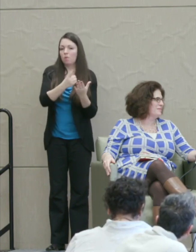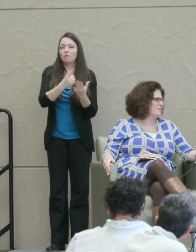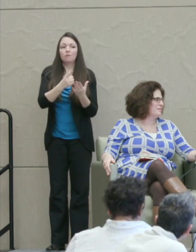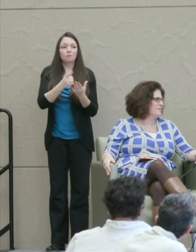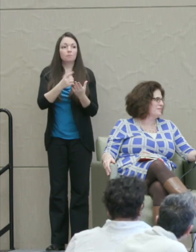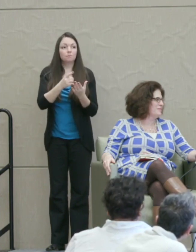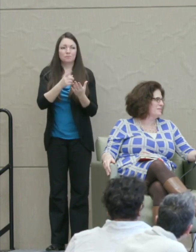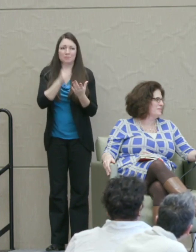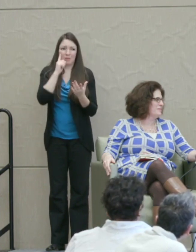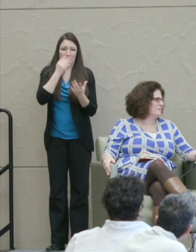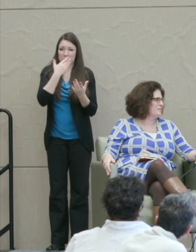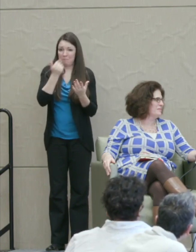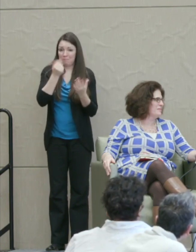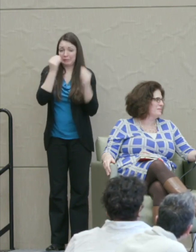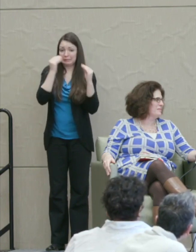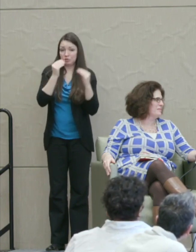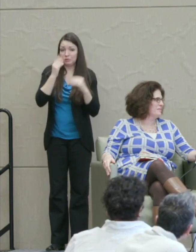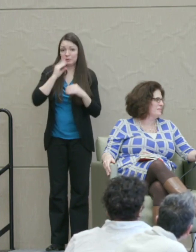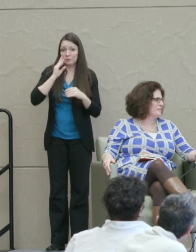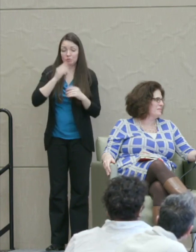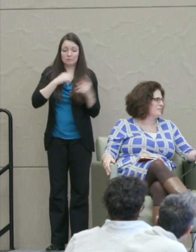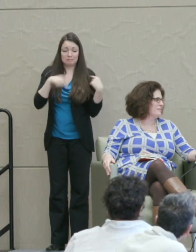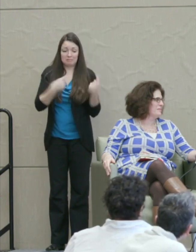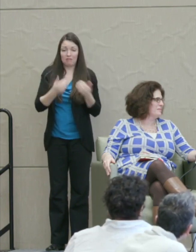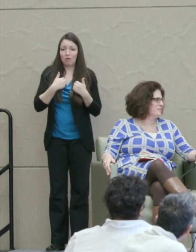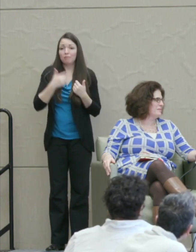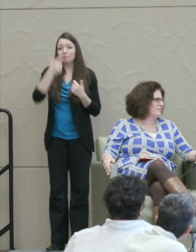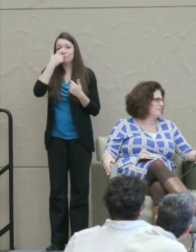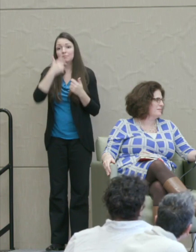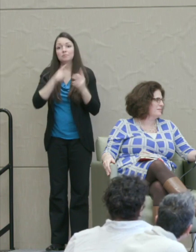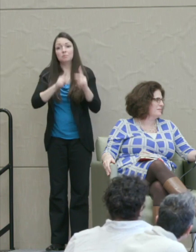It was the best teaching experience I ever had because you had people who usually would